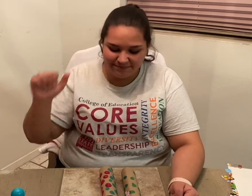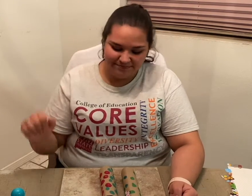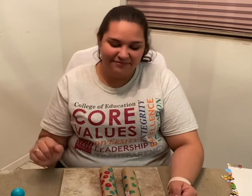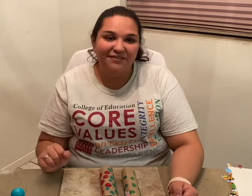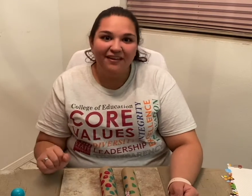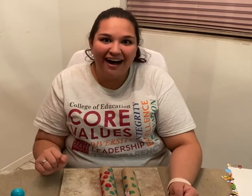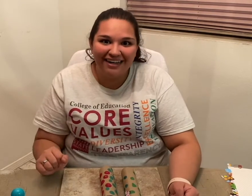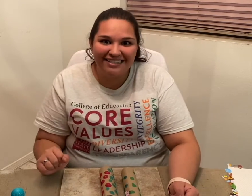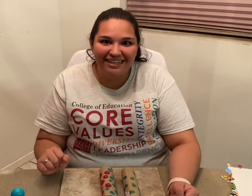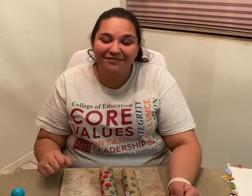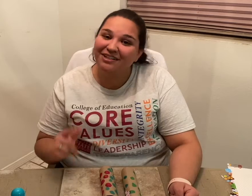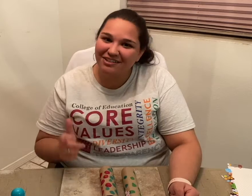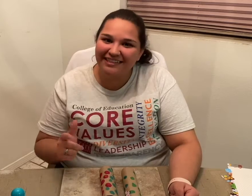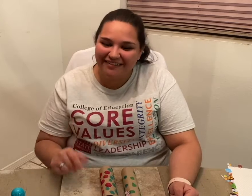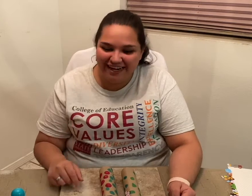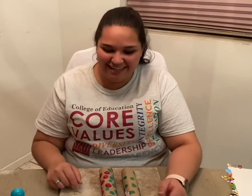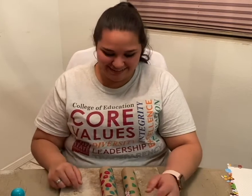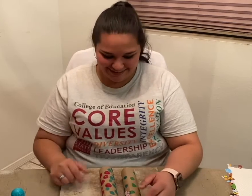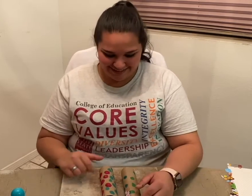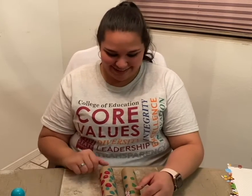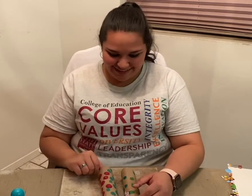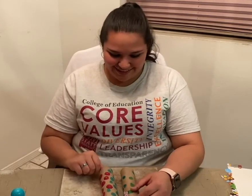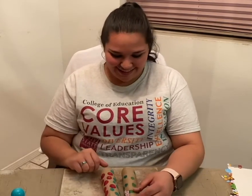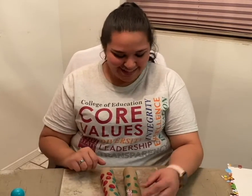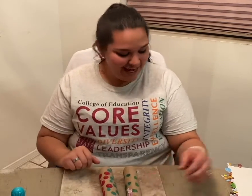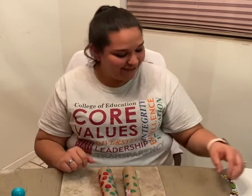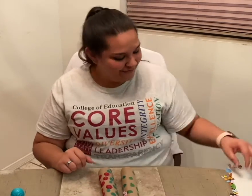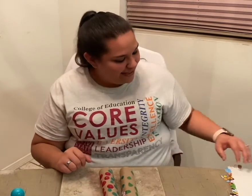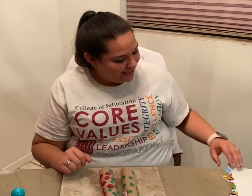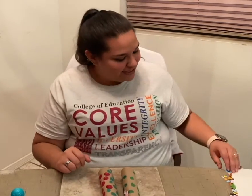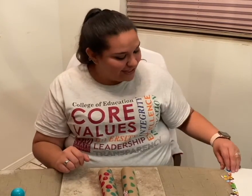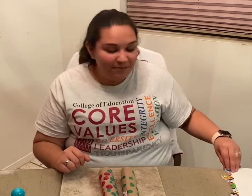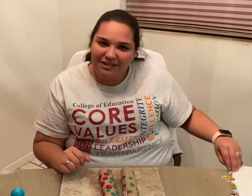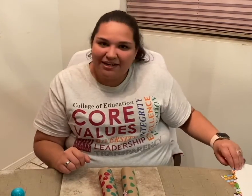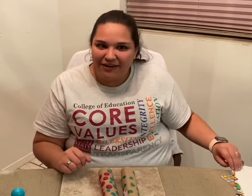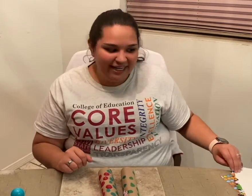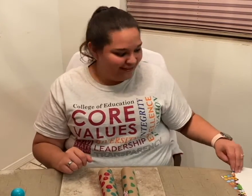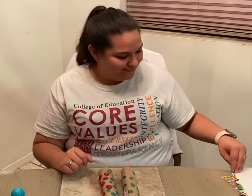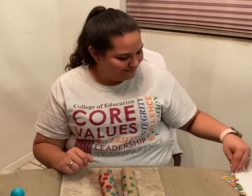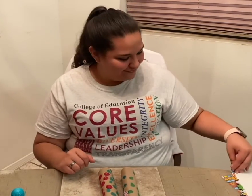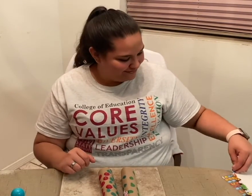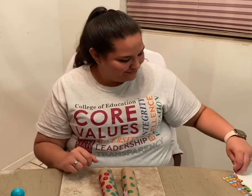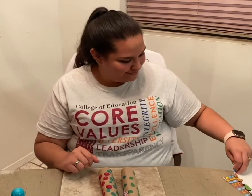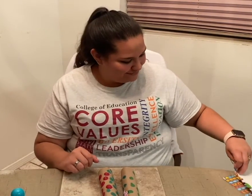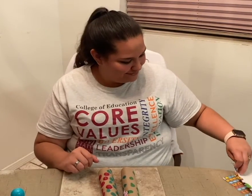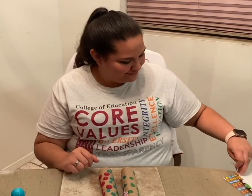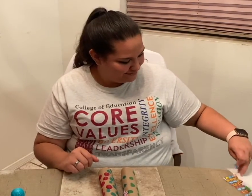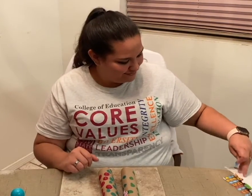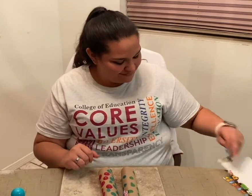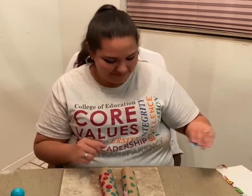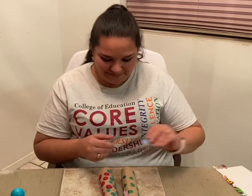Awesome! You're doing great! Now, just keep decorating.